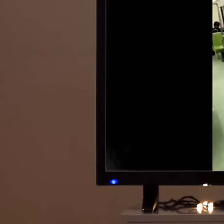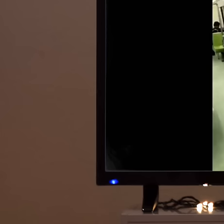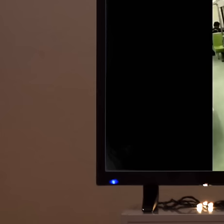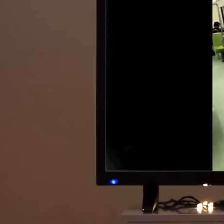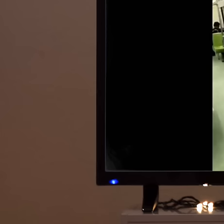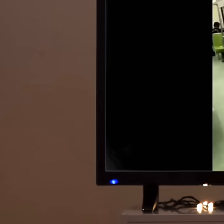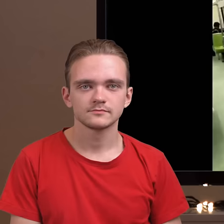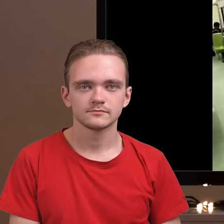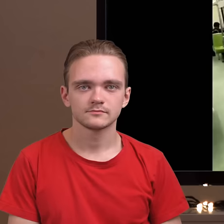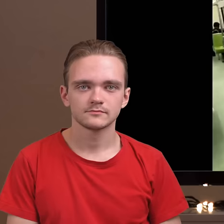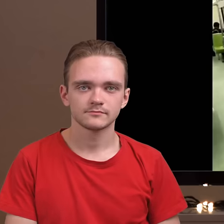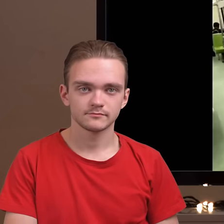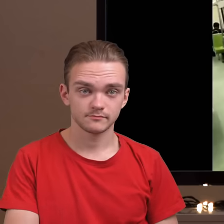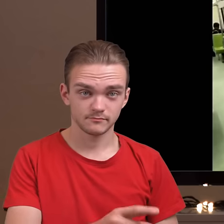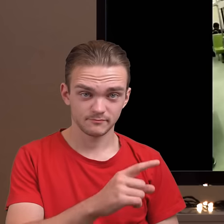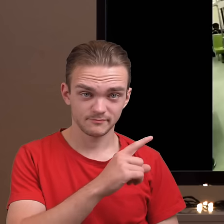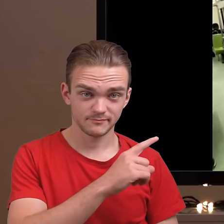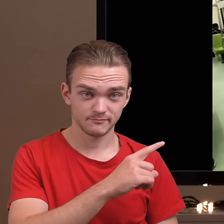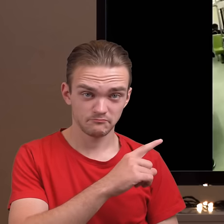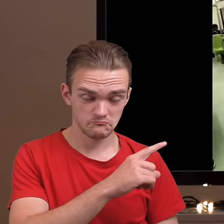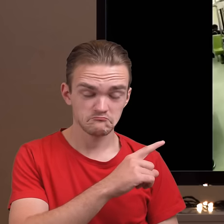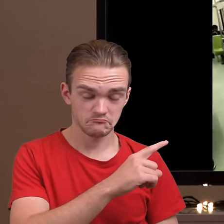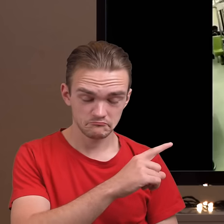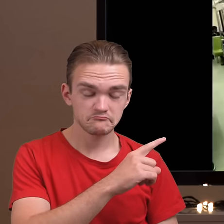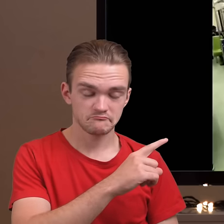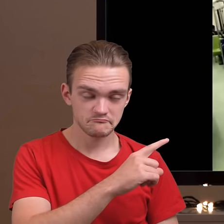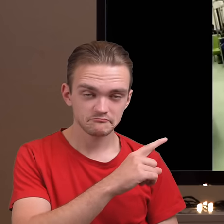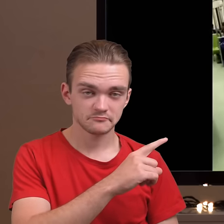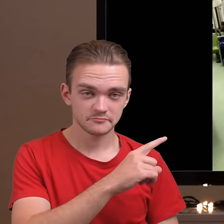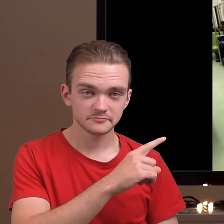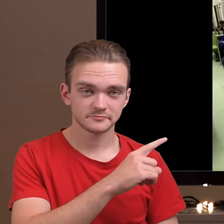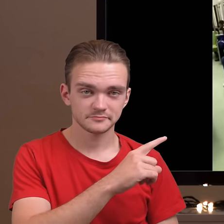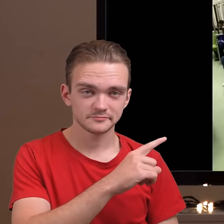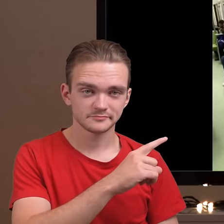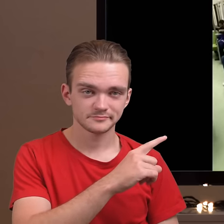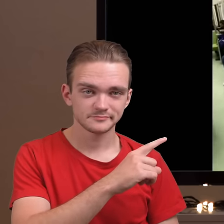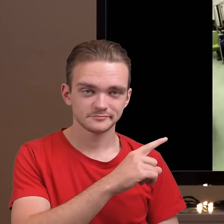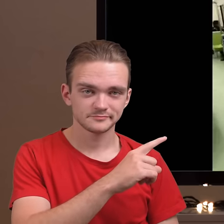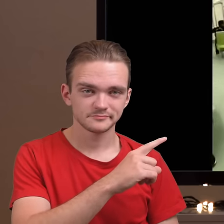from the former presidents to the vote and Who came out, I went out to vote too, but many of them. I asked them,